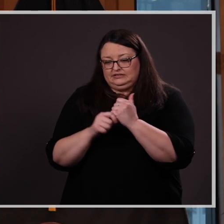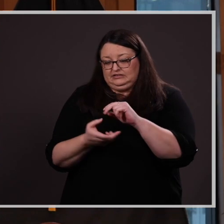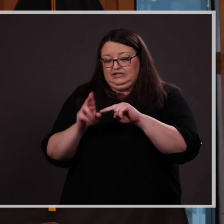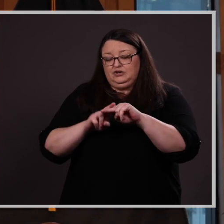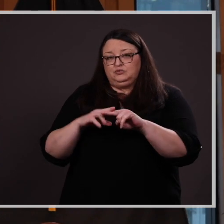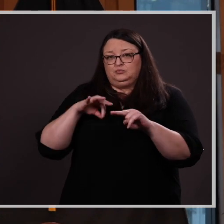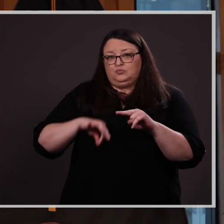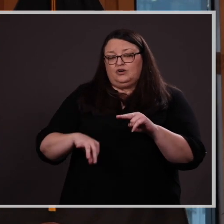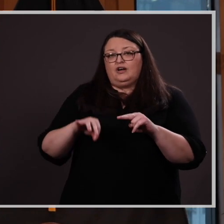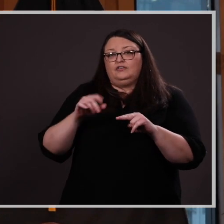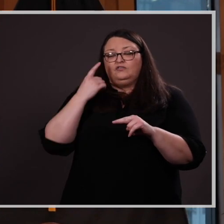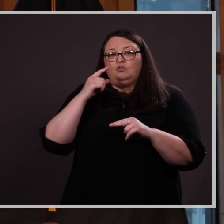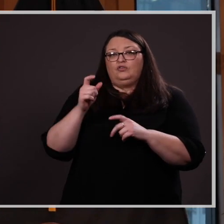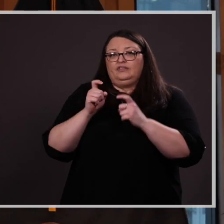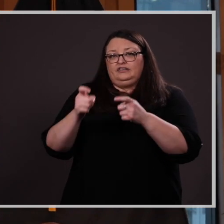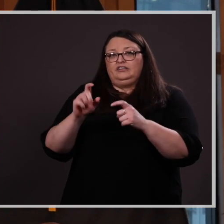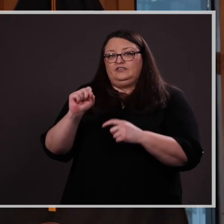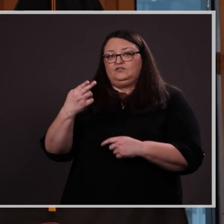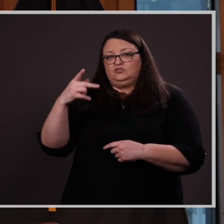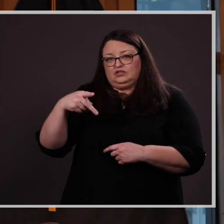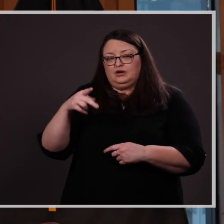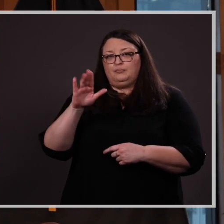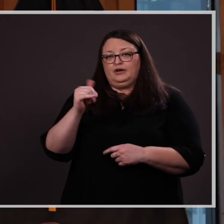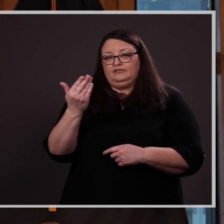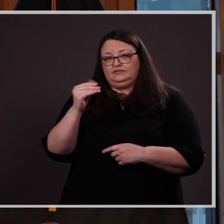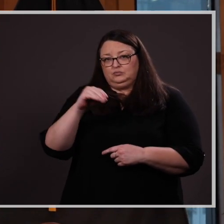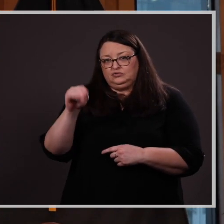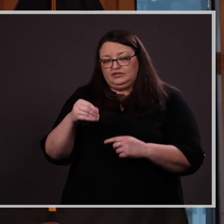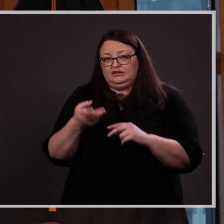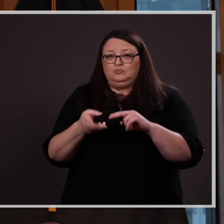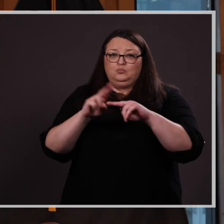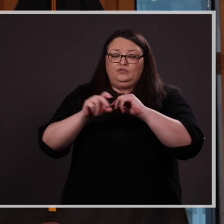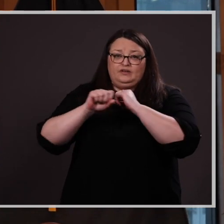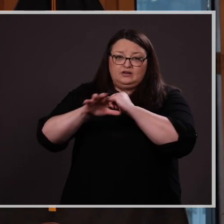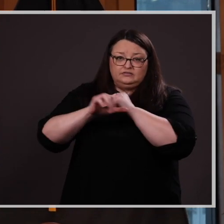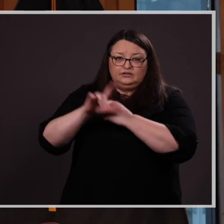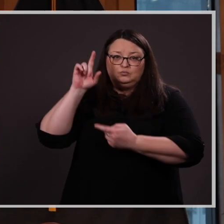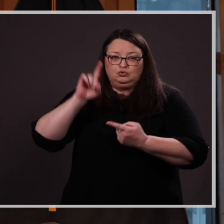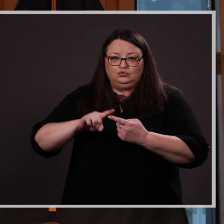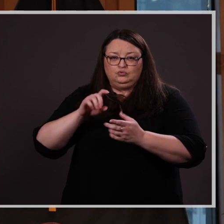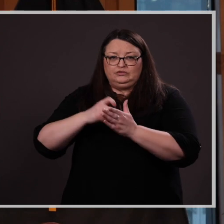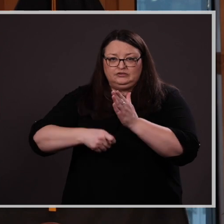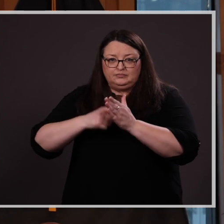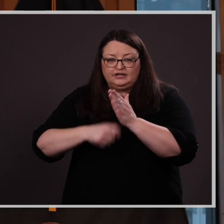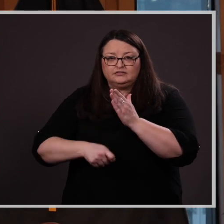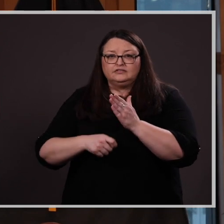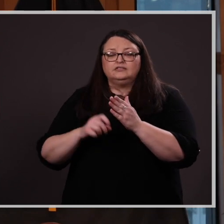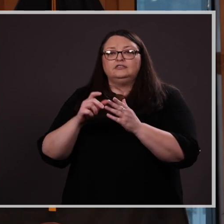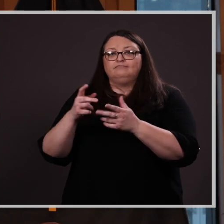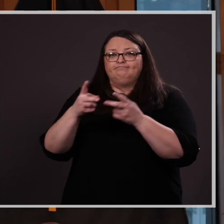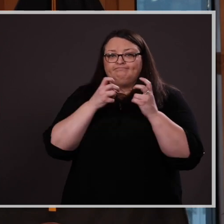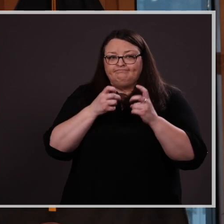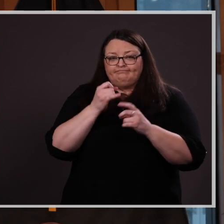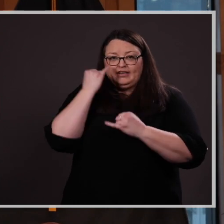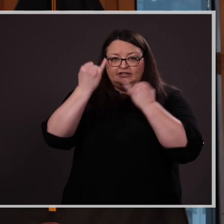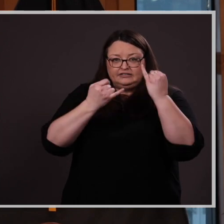for the Gift Shop by 22% by improved advertising and reduced expenses, drawing ideas from residents